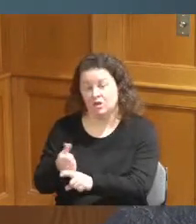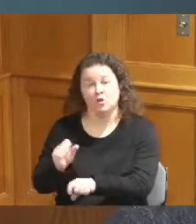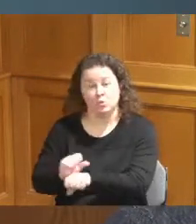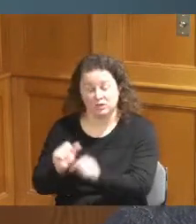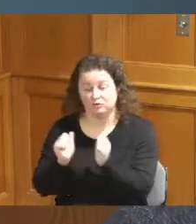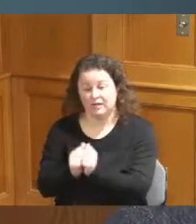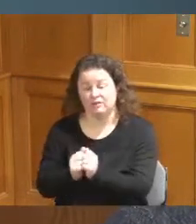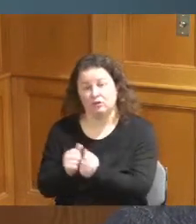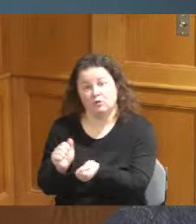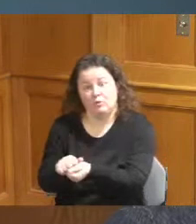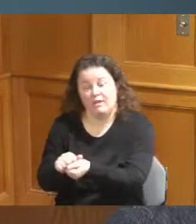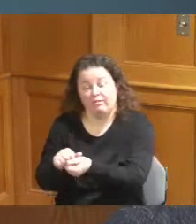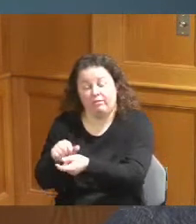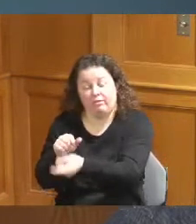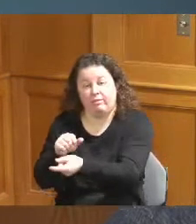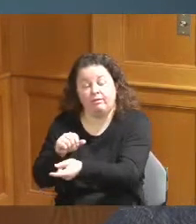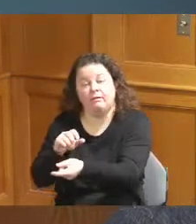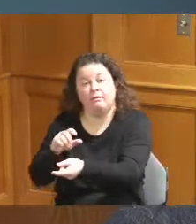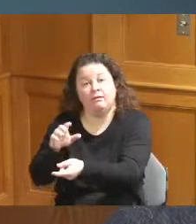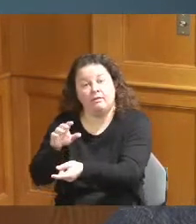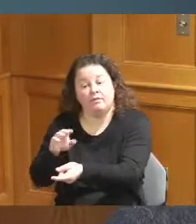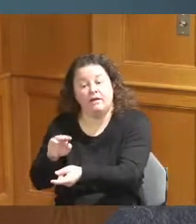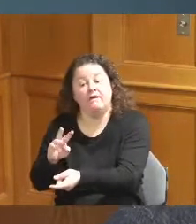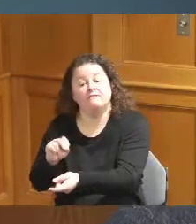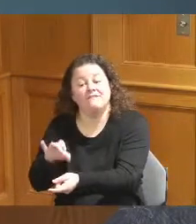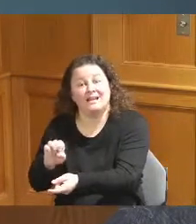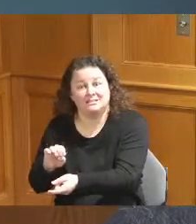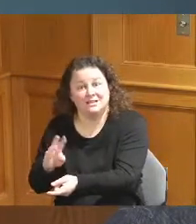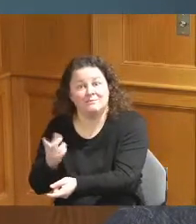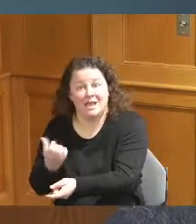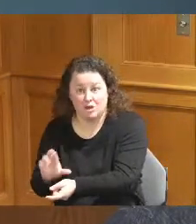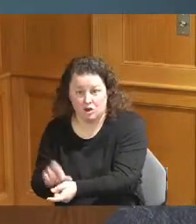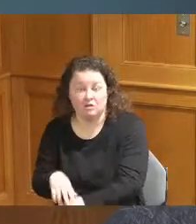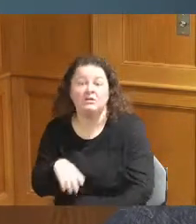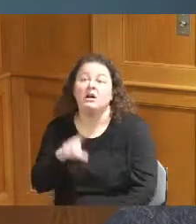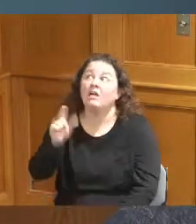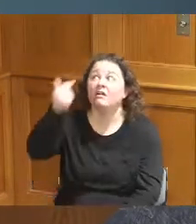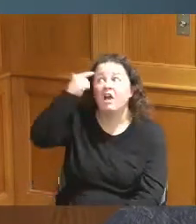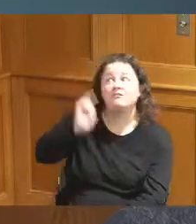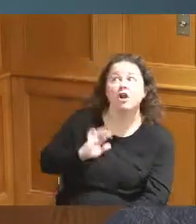reached out to the Governor I'm not just reaching out oh it's just that no I'm looking for everybody